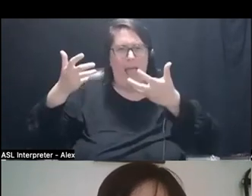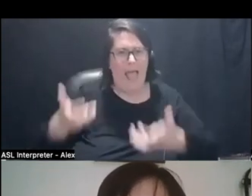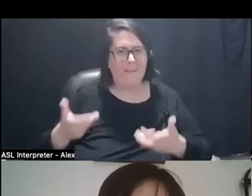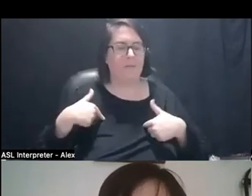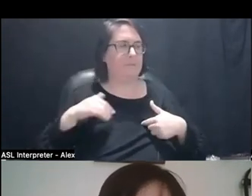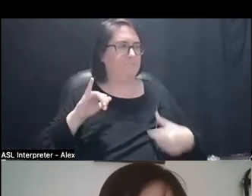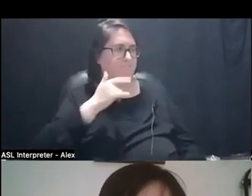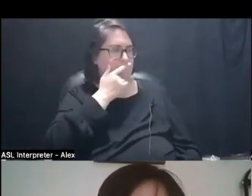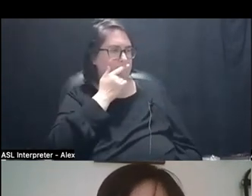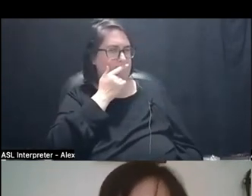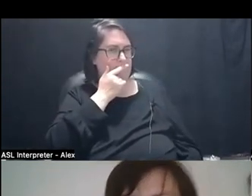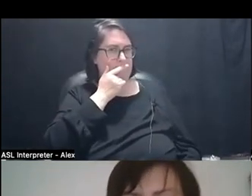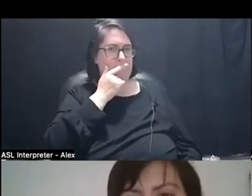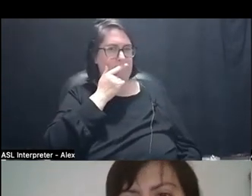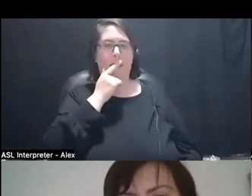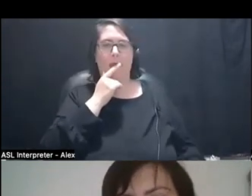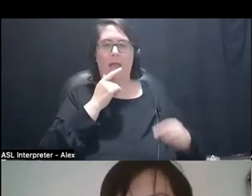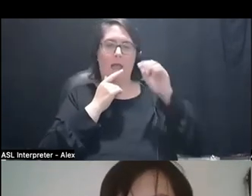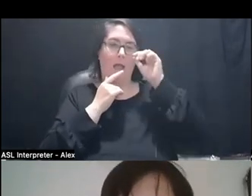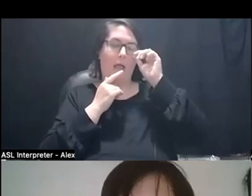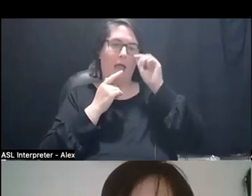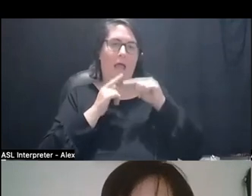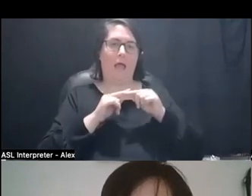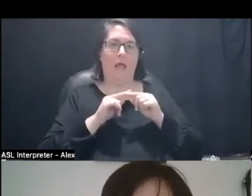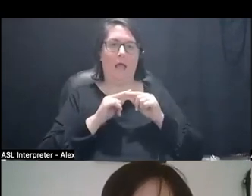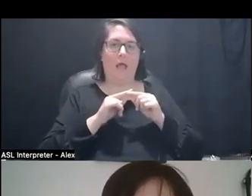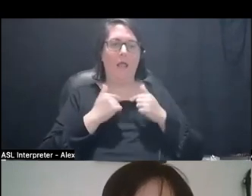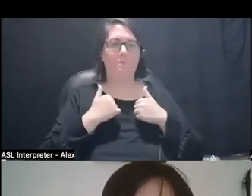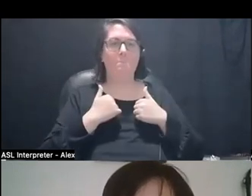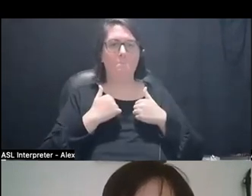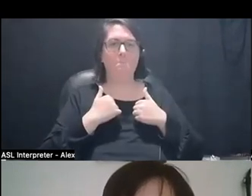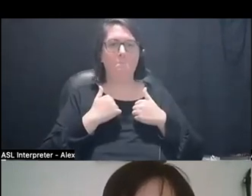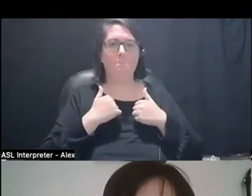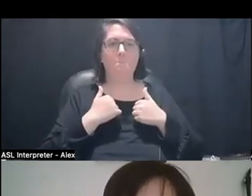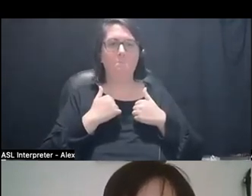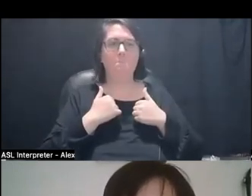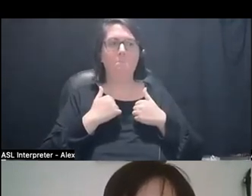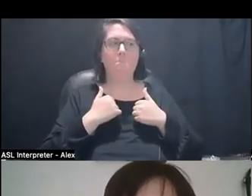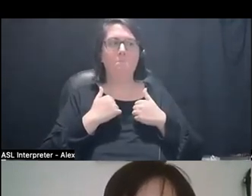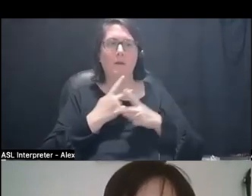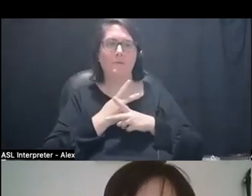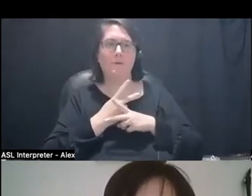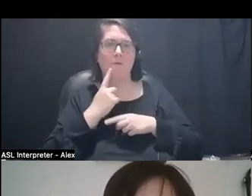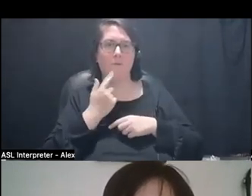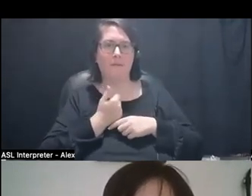and then I was just like, oh, I can, I can make it, I can make it a size that actually is like doable